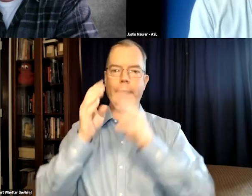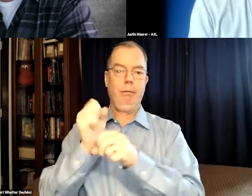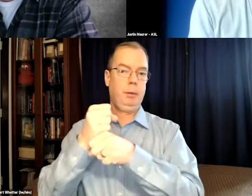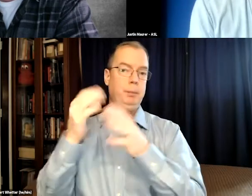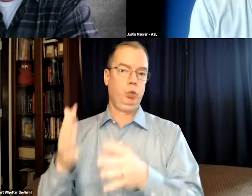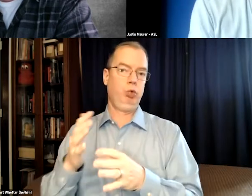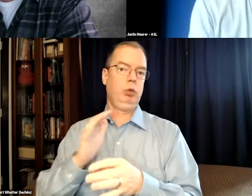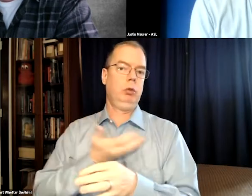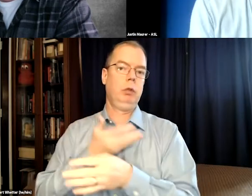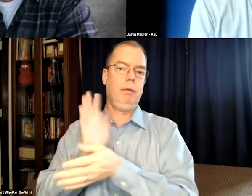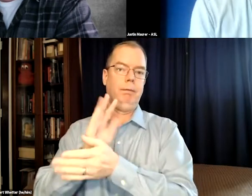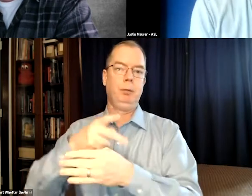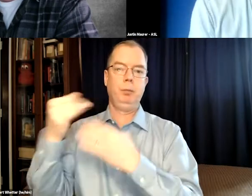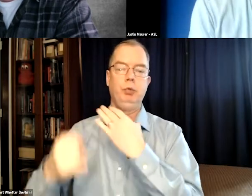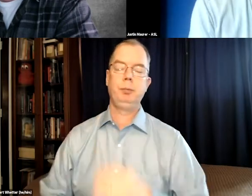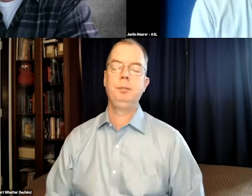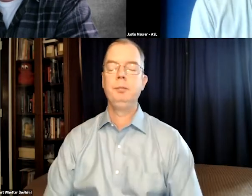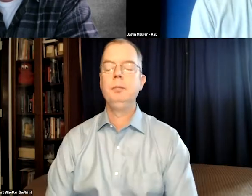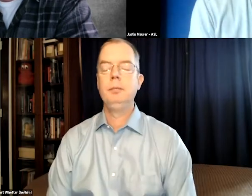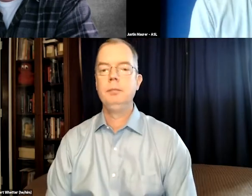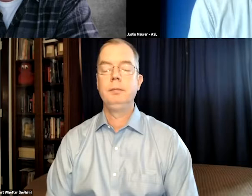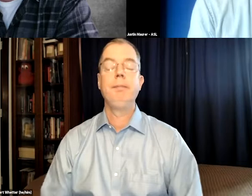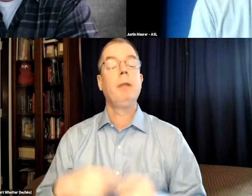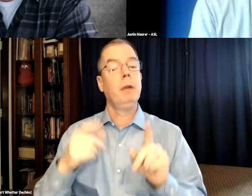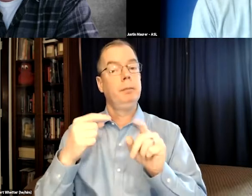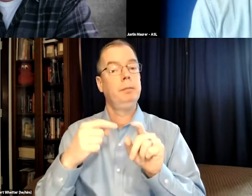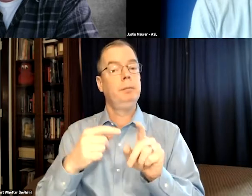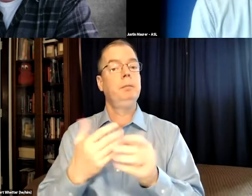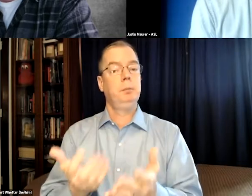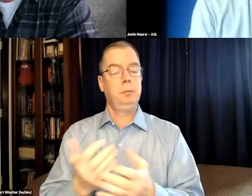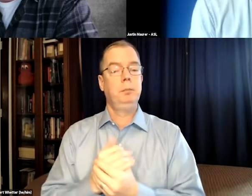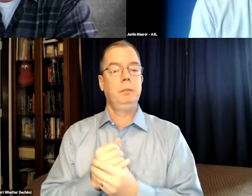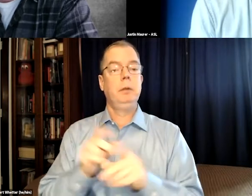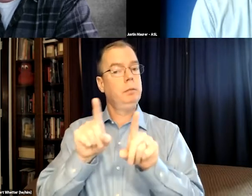And now I'm a full creative producer on our film projects.